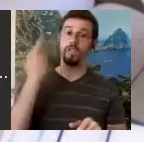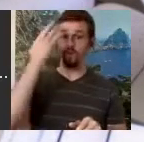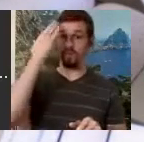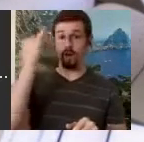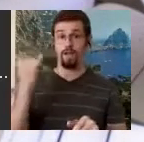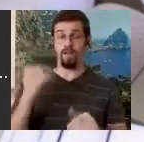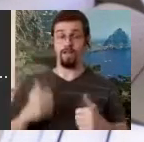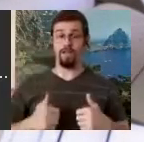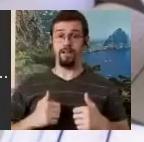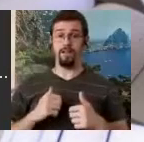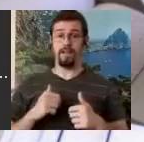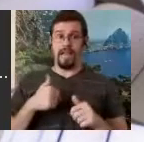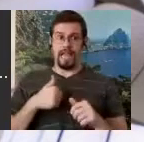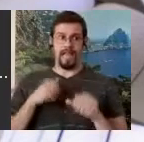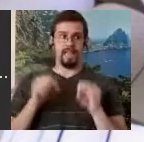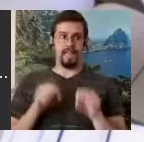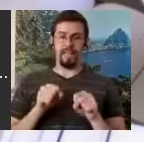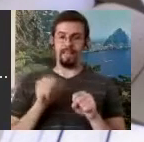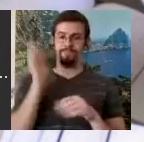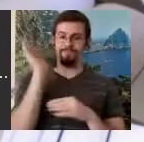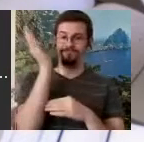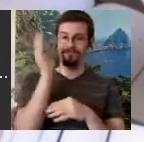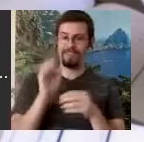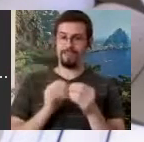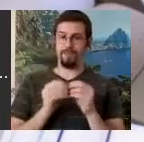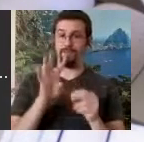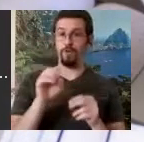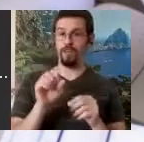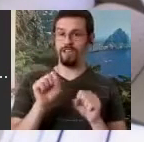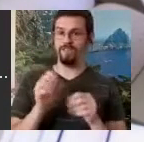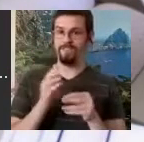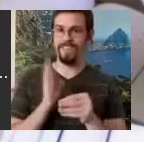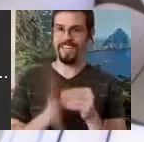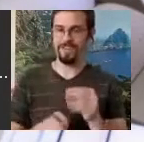Presentation 40 page really finished. So I just want you to know there's an